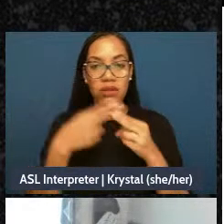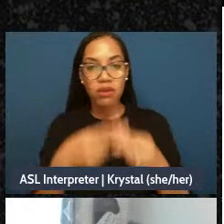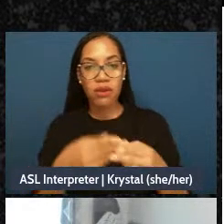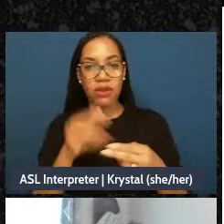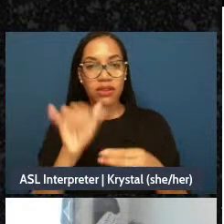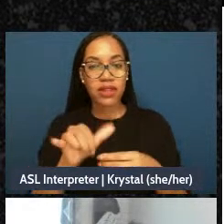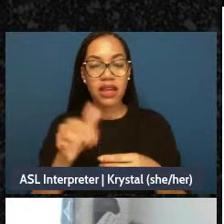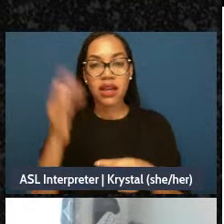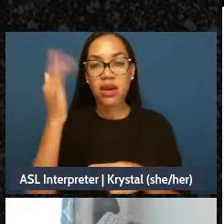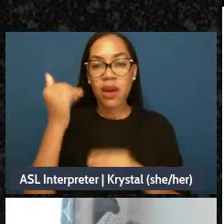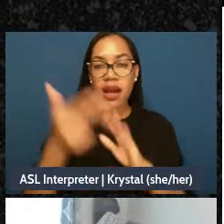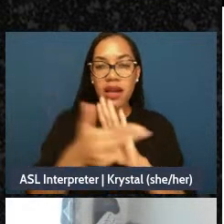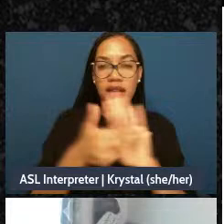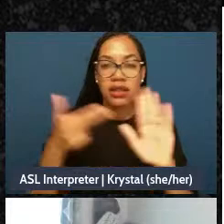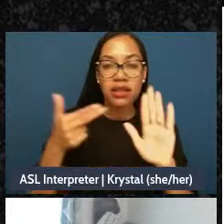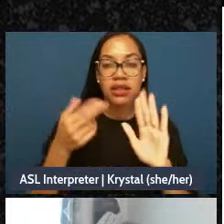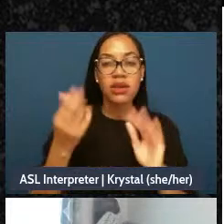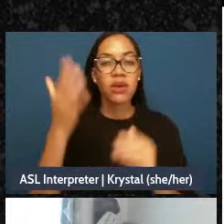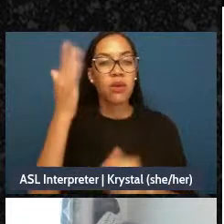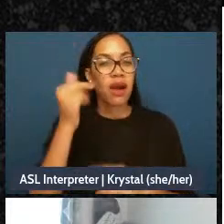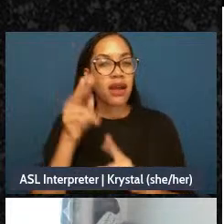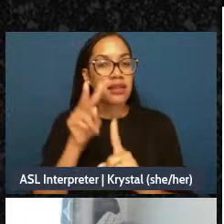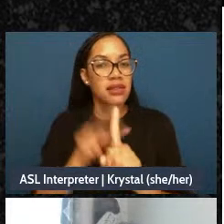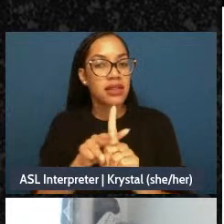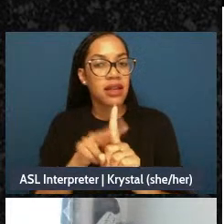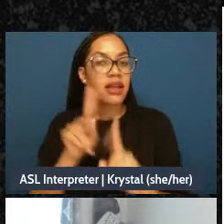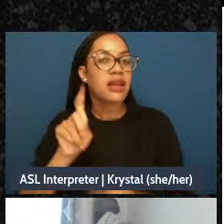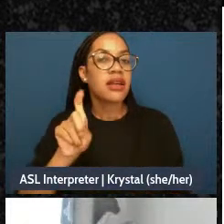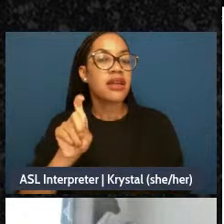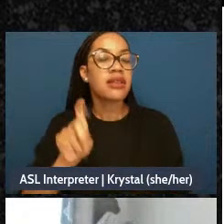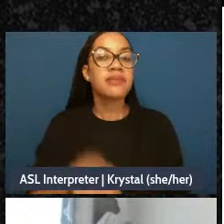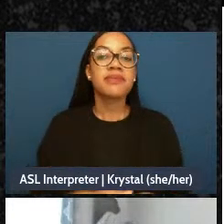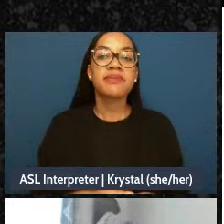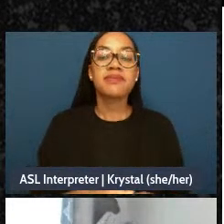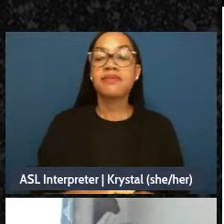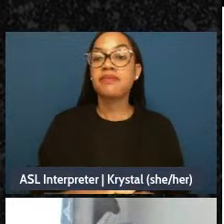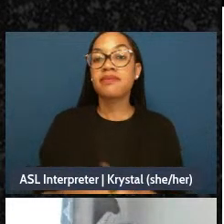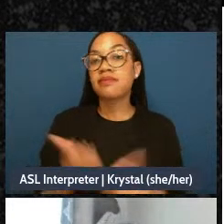put that label upon you? Is it because, you know, what were you that the eldest daughter?